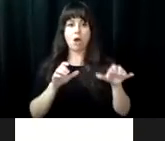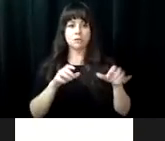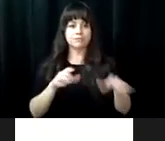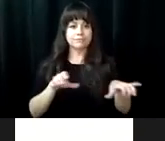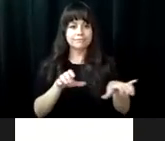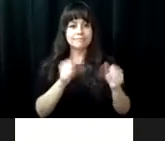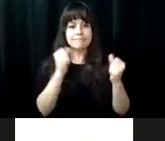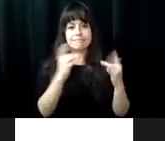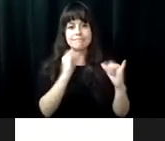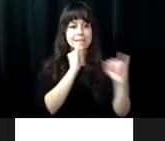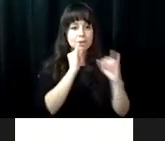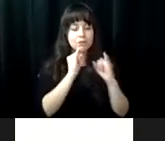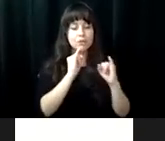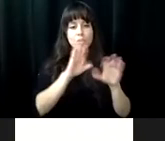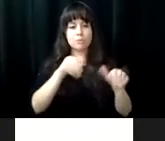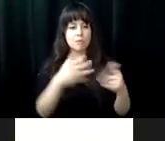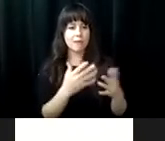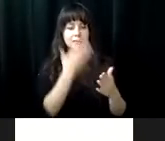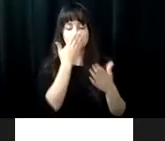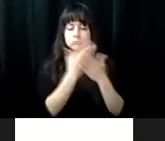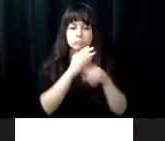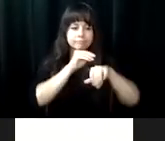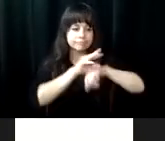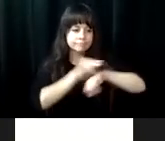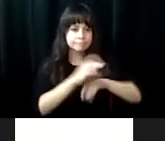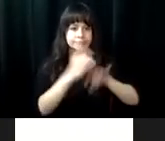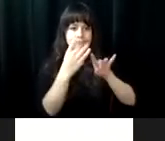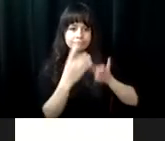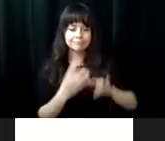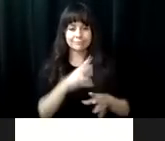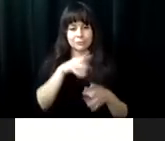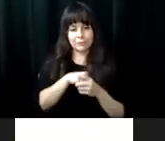Lawless, Dave Fuller and Sarah Call who conducted